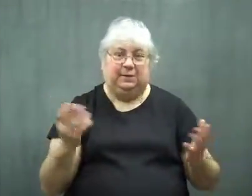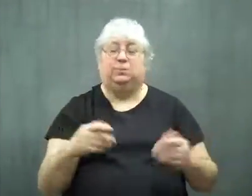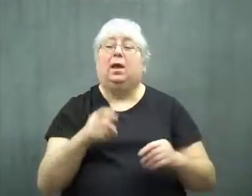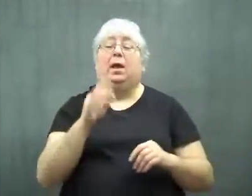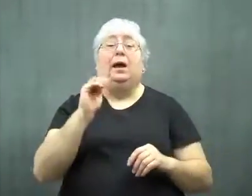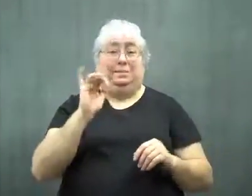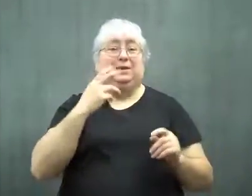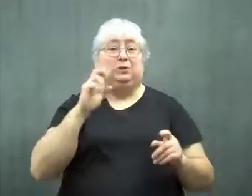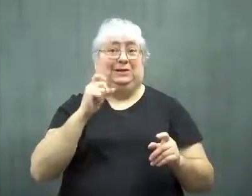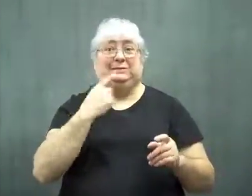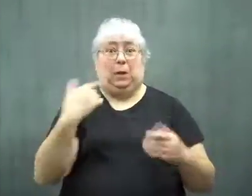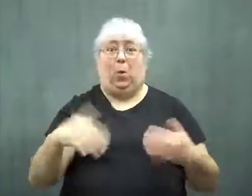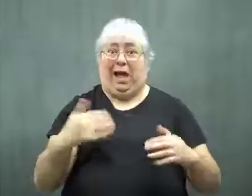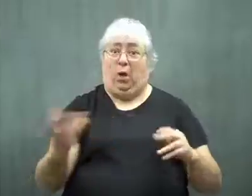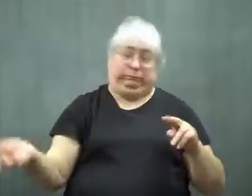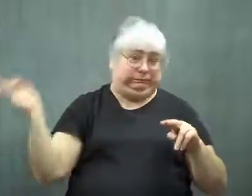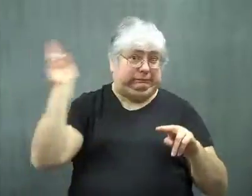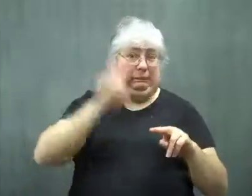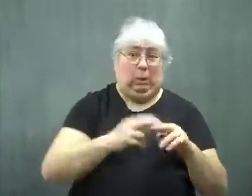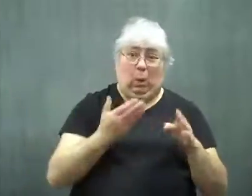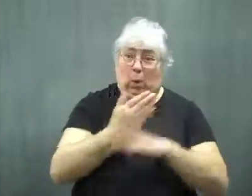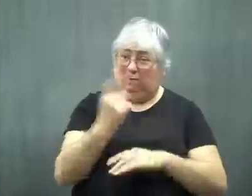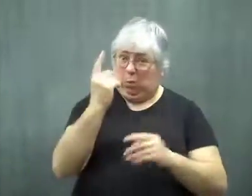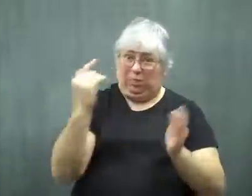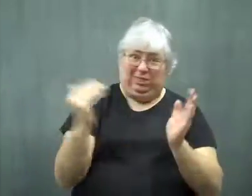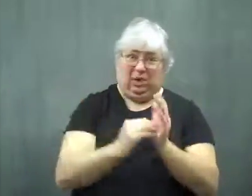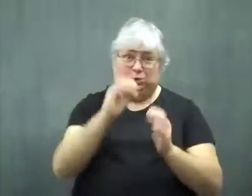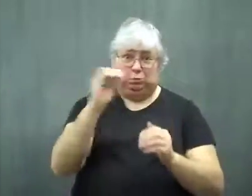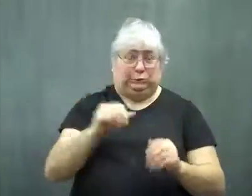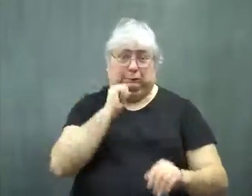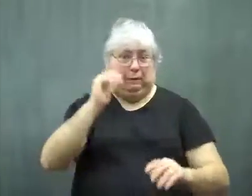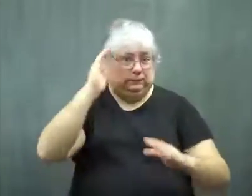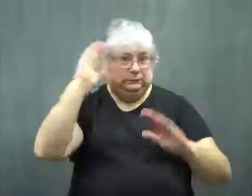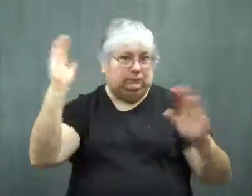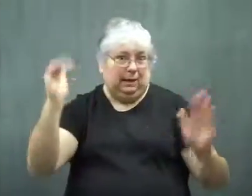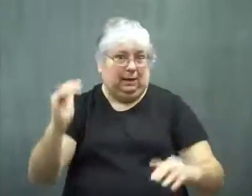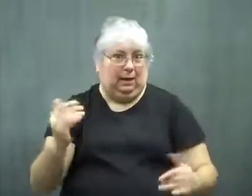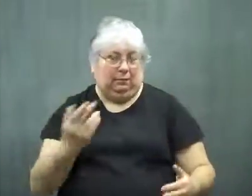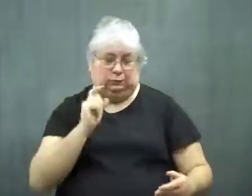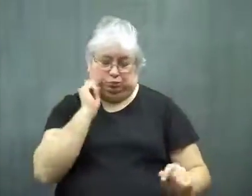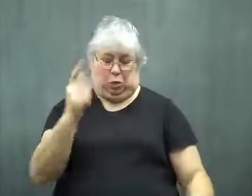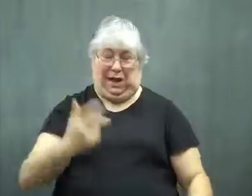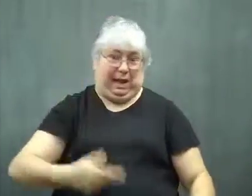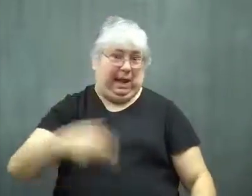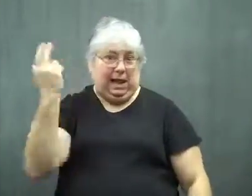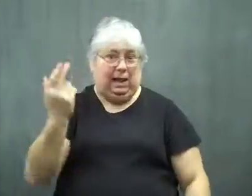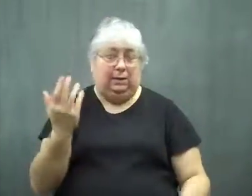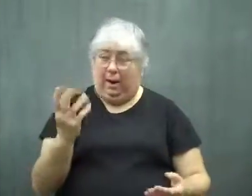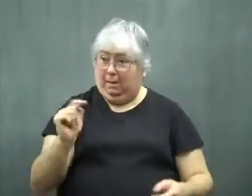Dr. Michels said an increase of over 1000% was not expected at all, it was really high.